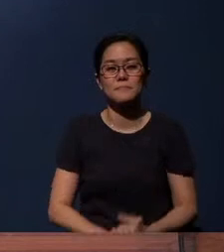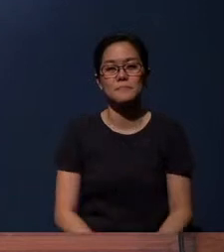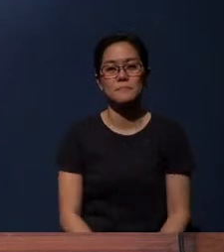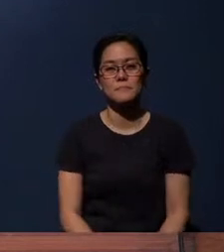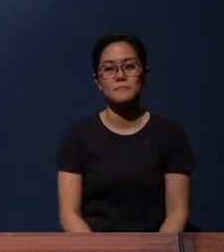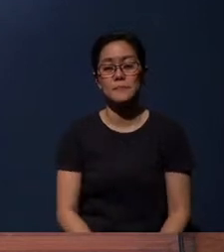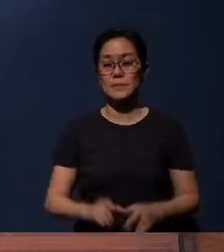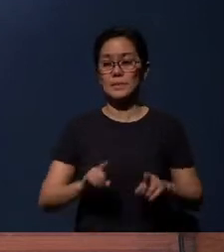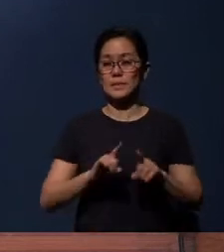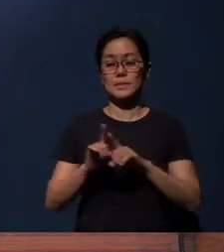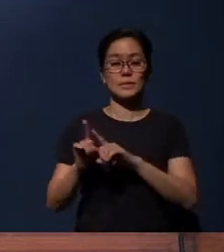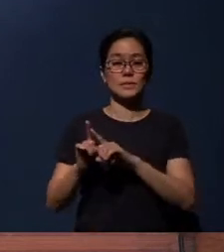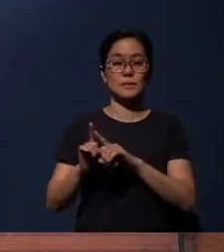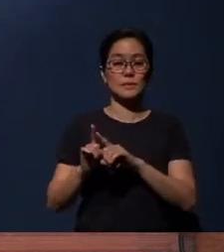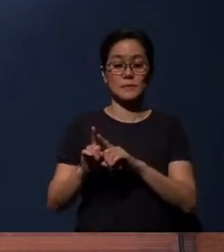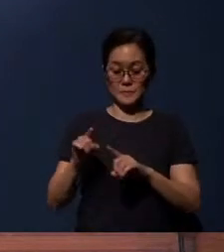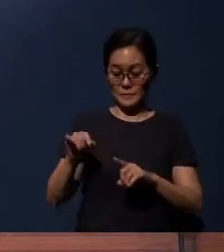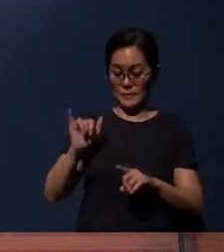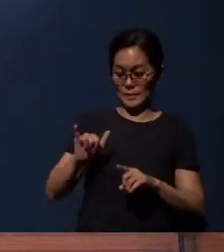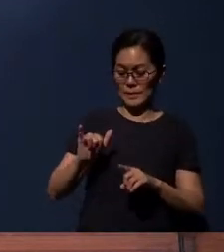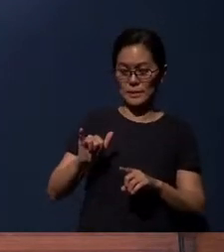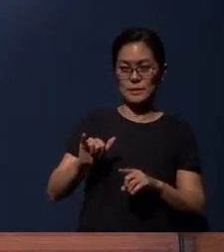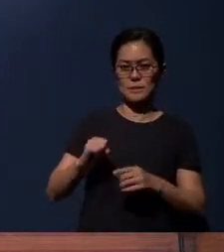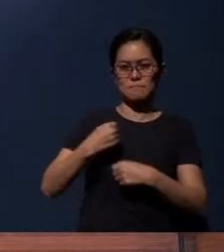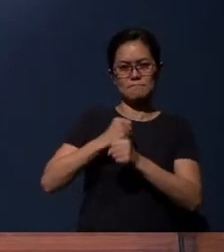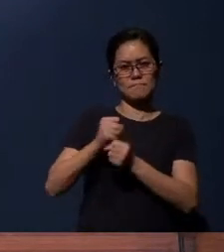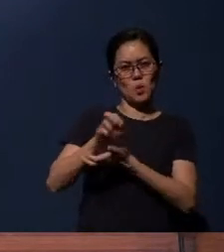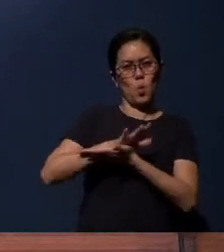And as part of that sanctification, we know that we need always,